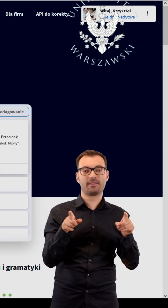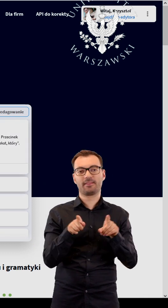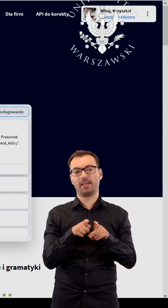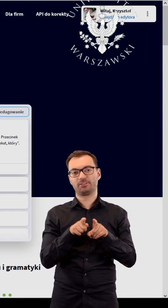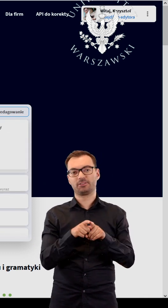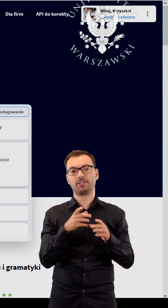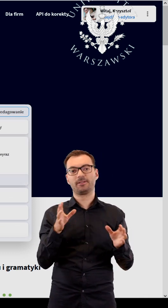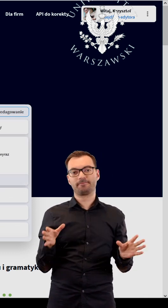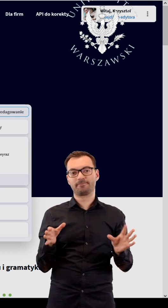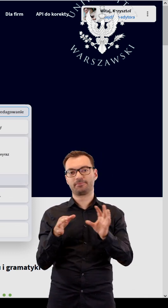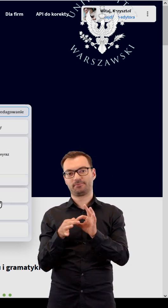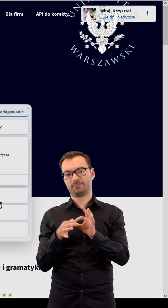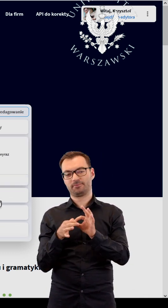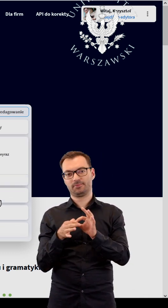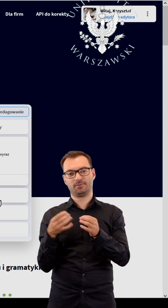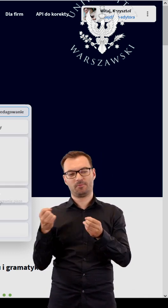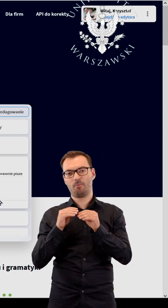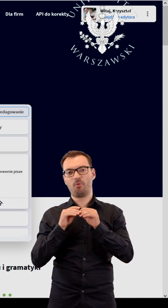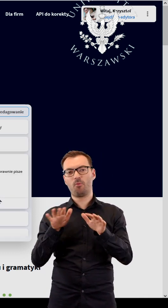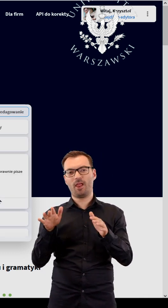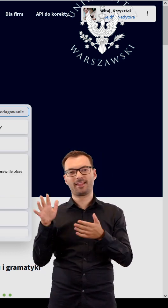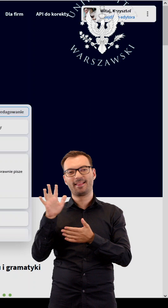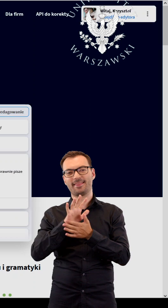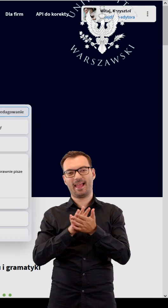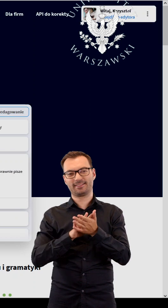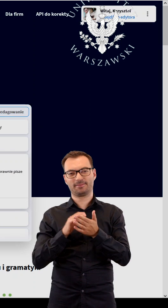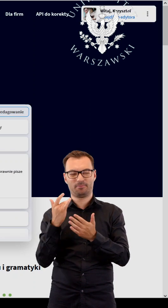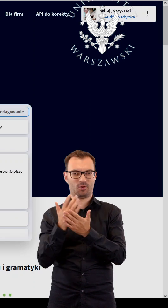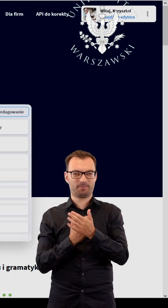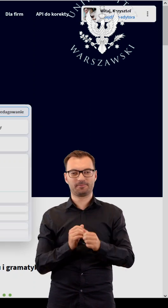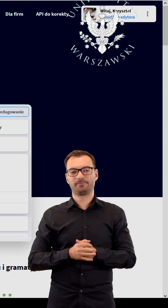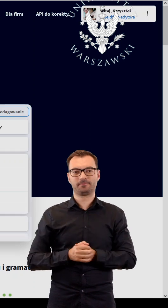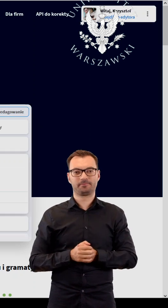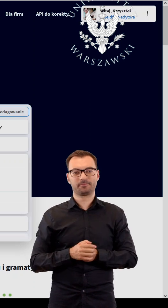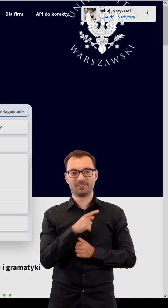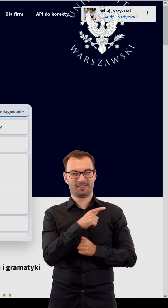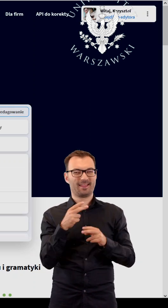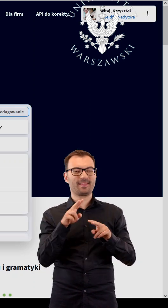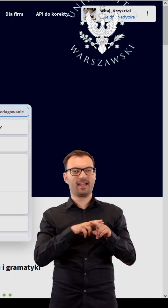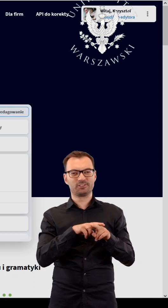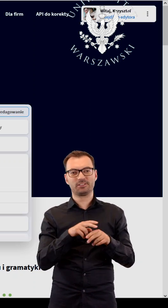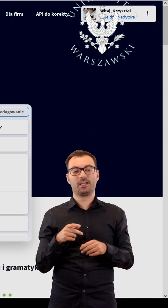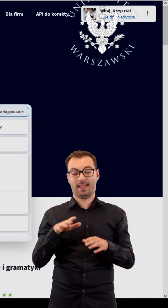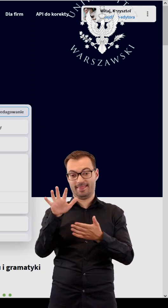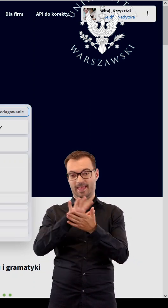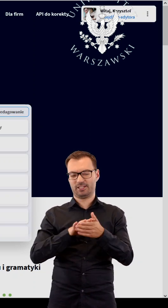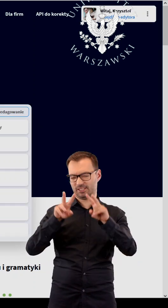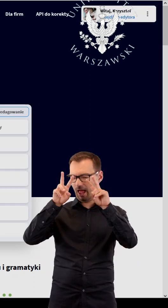and as an extension to the most popular text editors. The tool analyses the content being typed